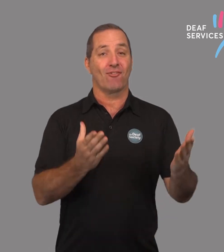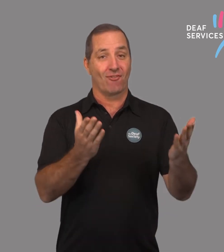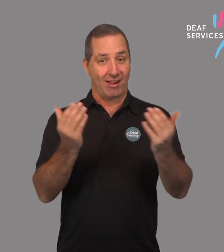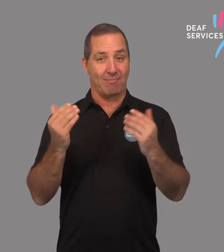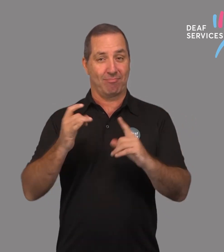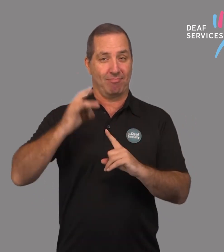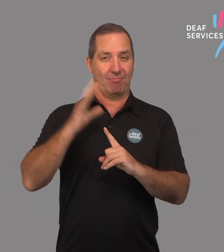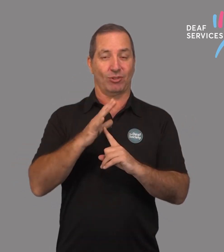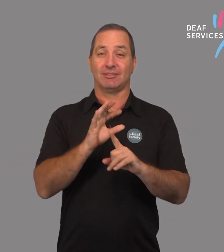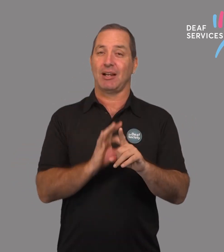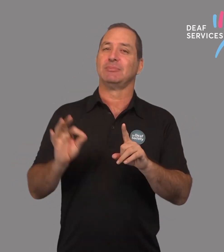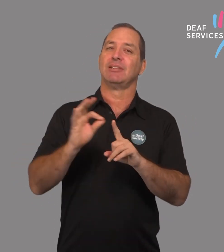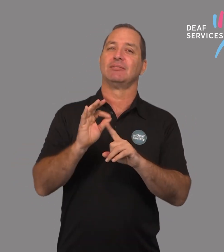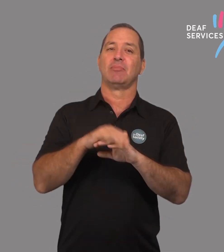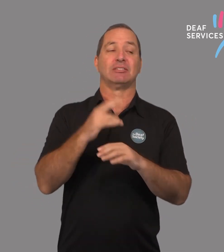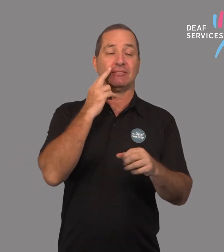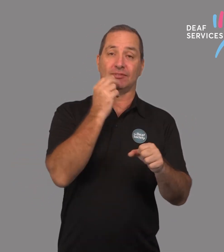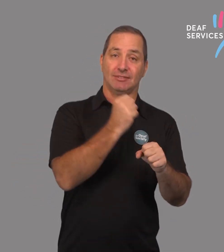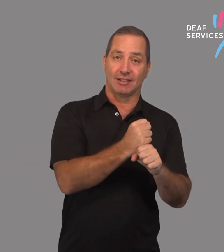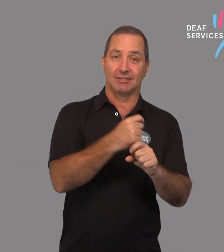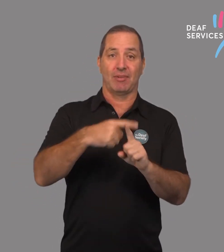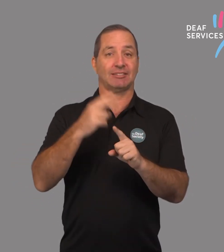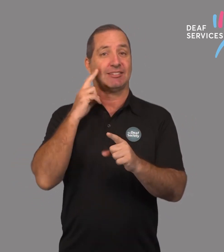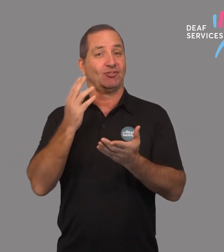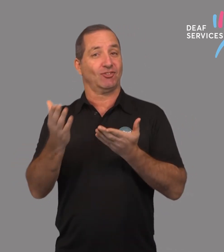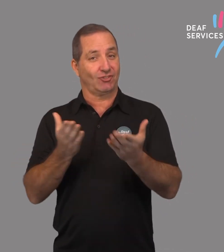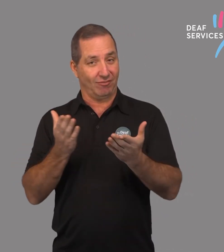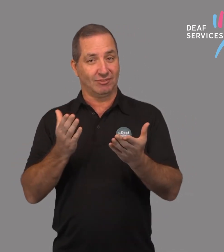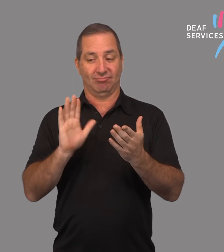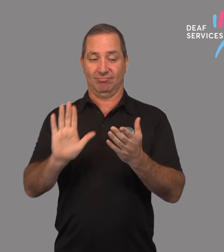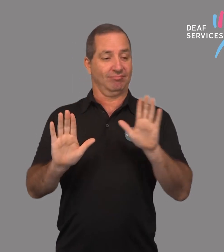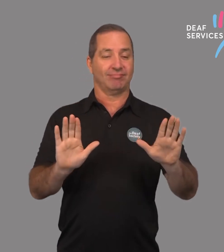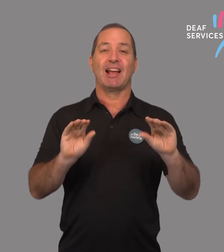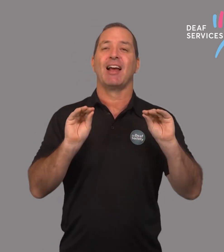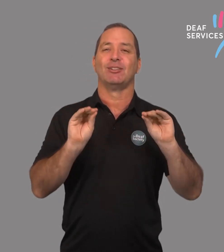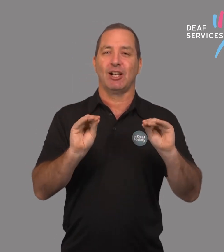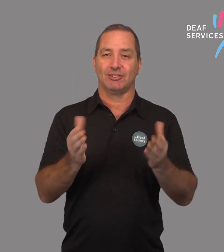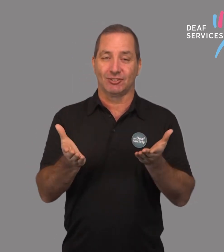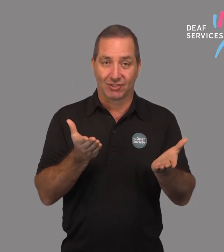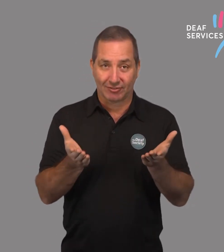Welcome to an important update on Deaf Services and Deaf Society Education Services.